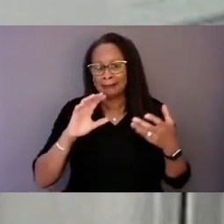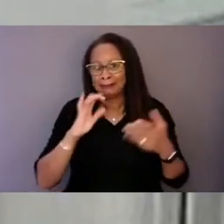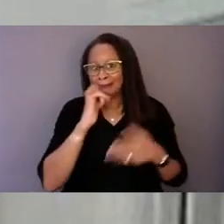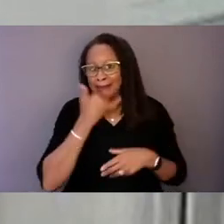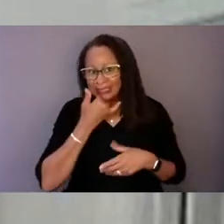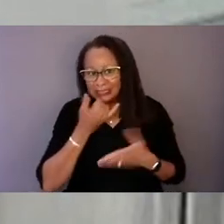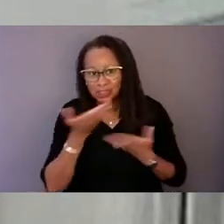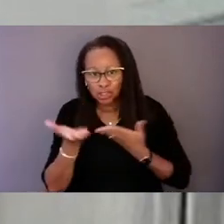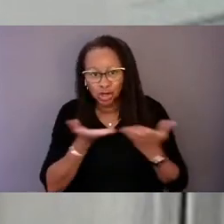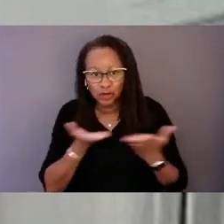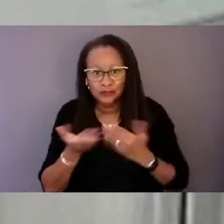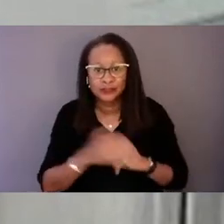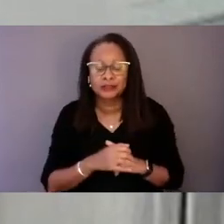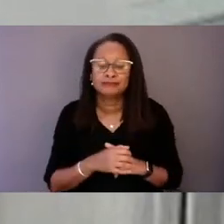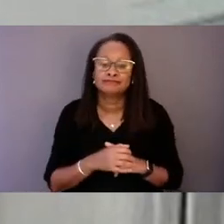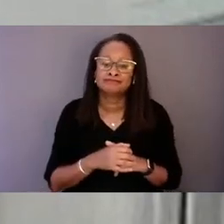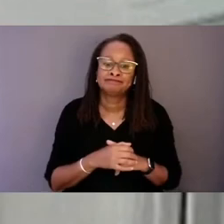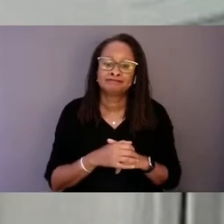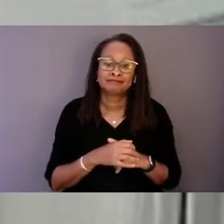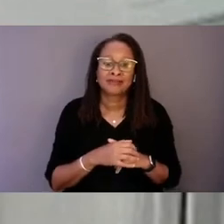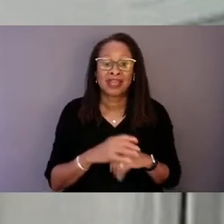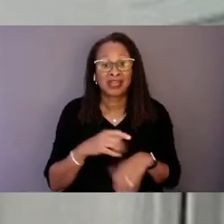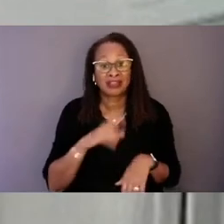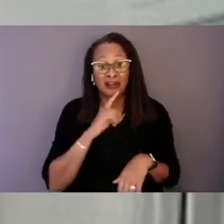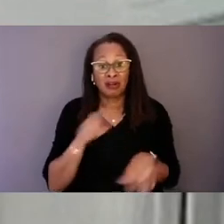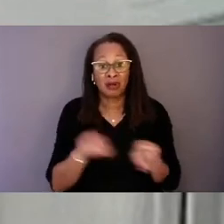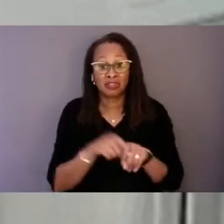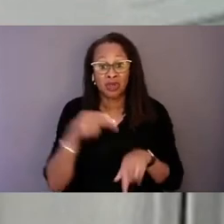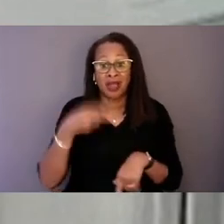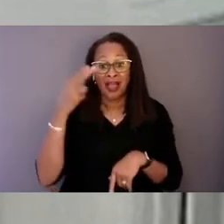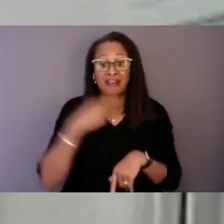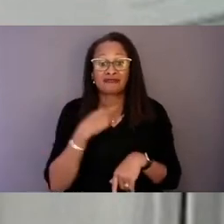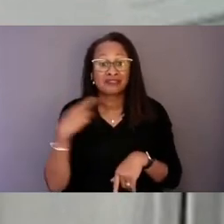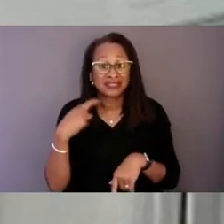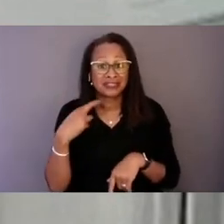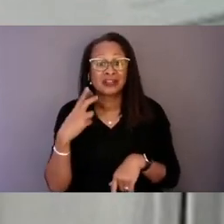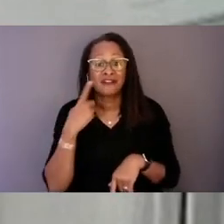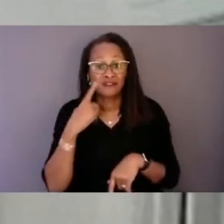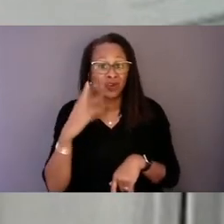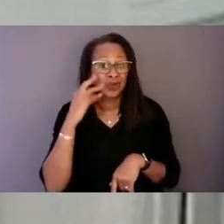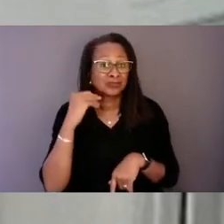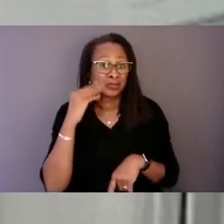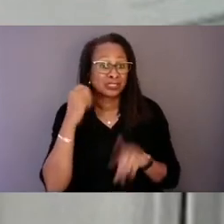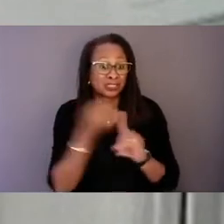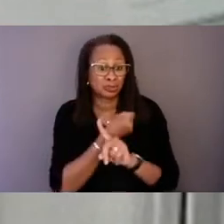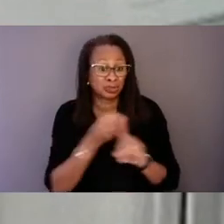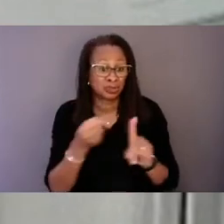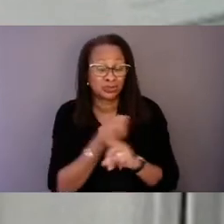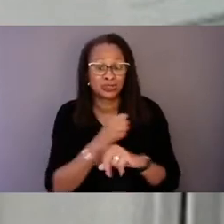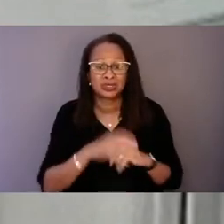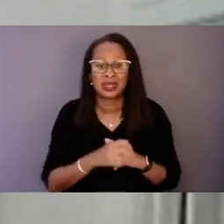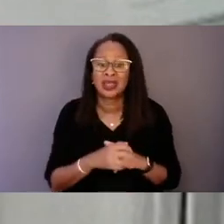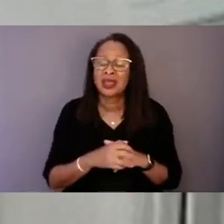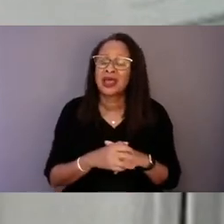they are high risk for being abused, they are high risk for experiencing trauma,